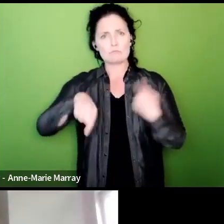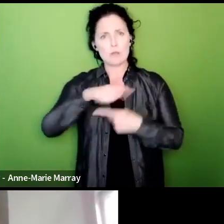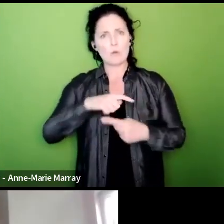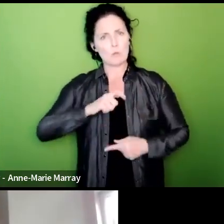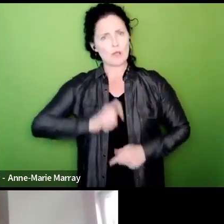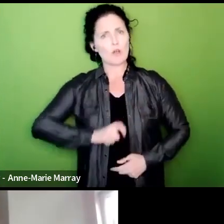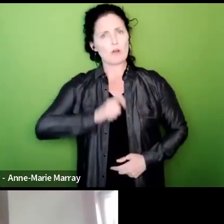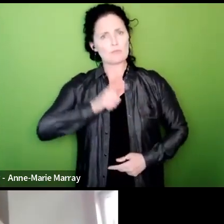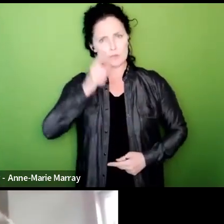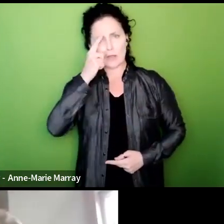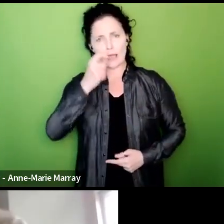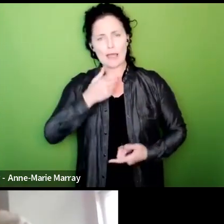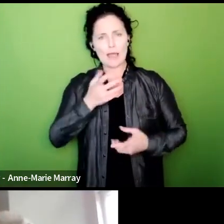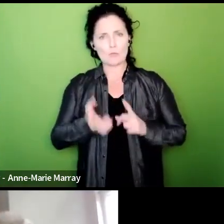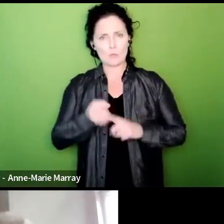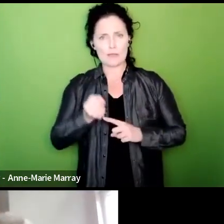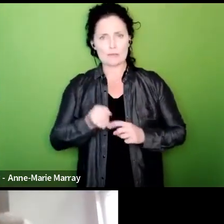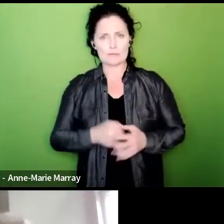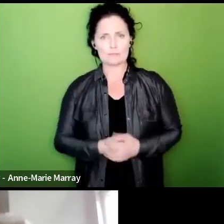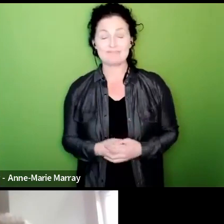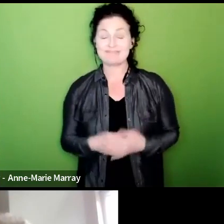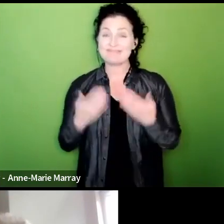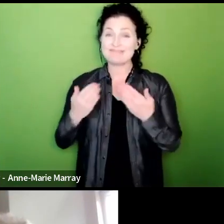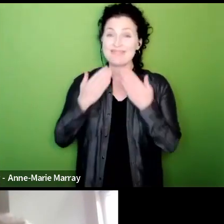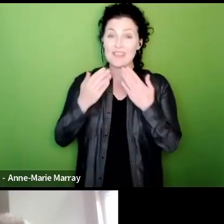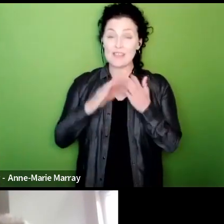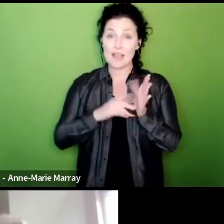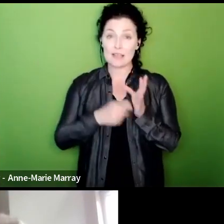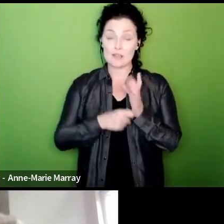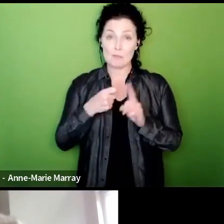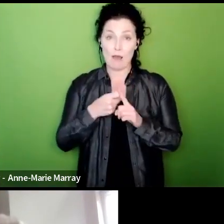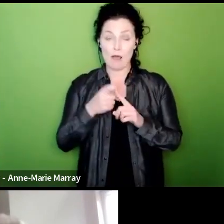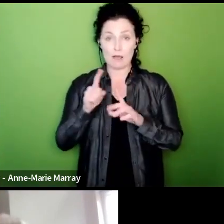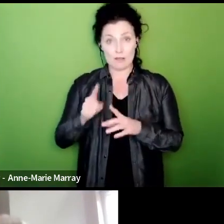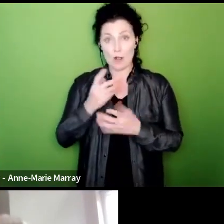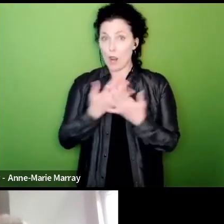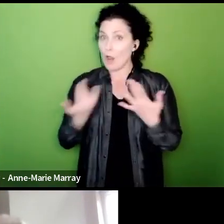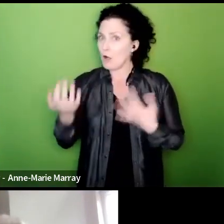news to a number of people but there are lots and lots of questions and comments that are coming in